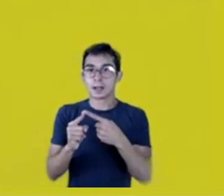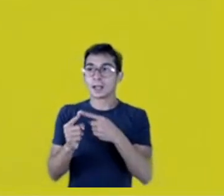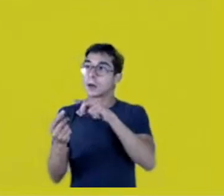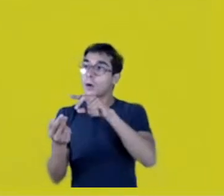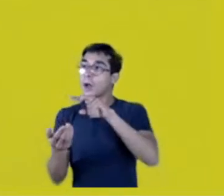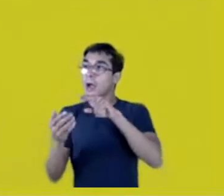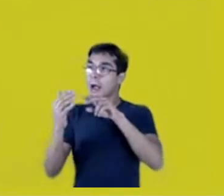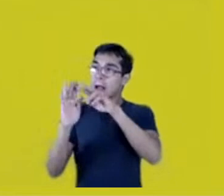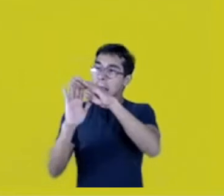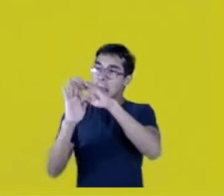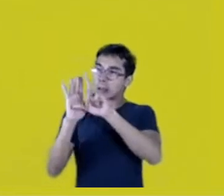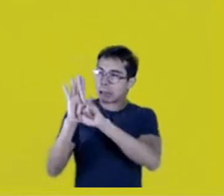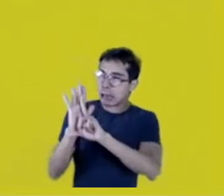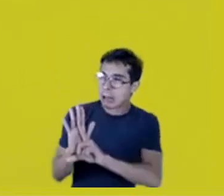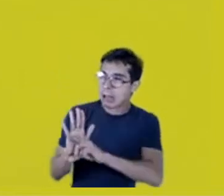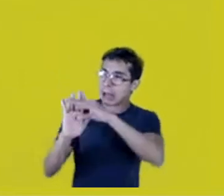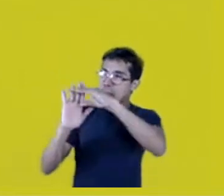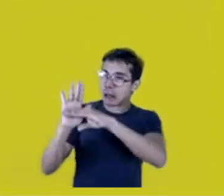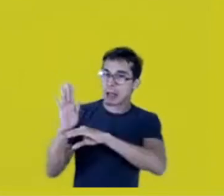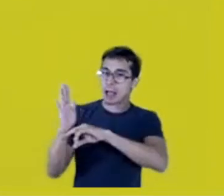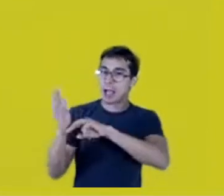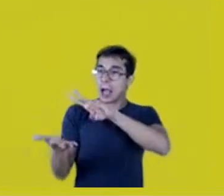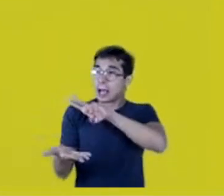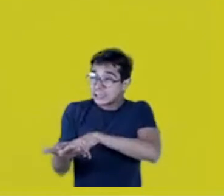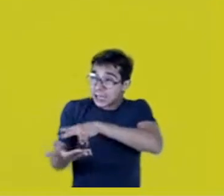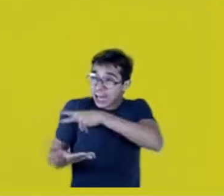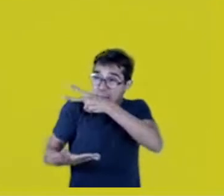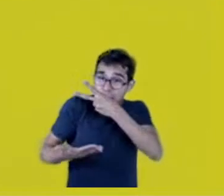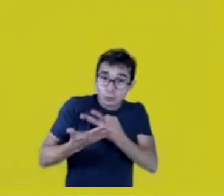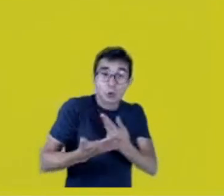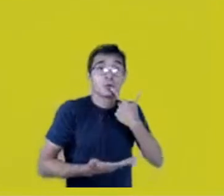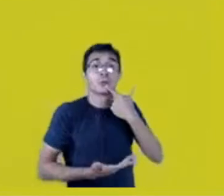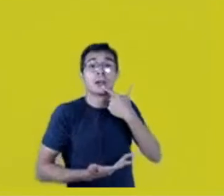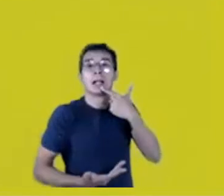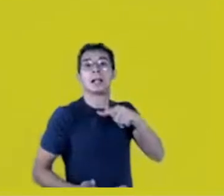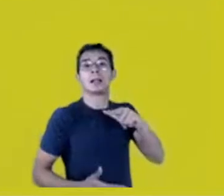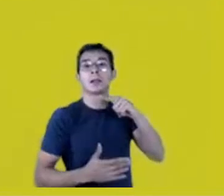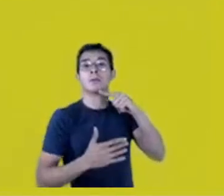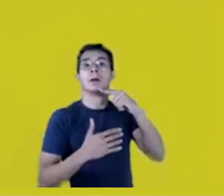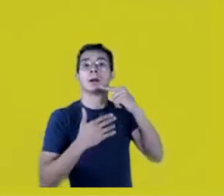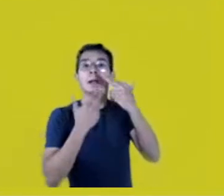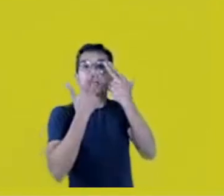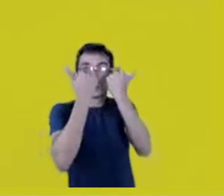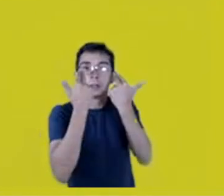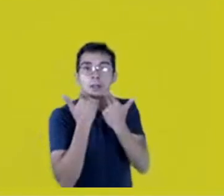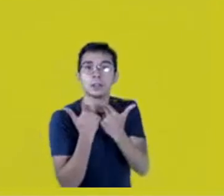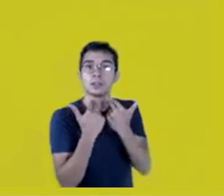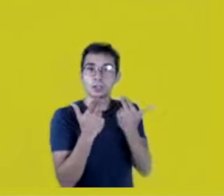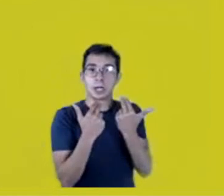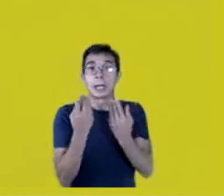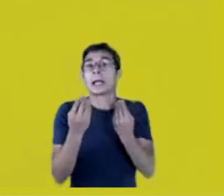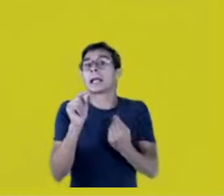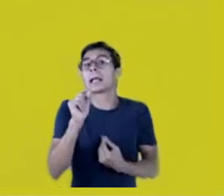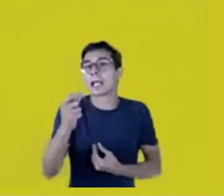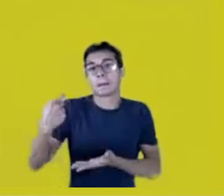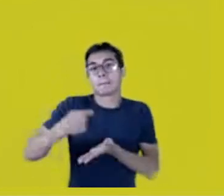I don’t know whose neck I’m gonna wring, whether the UN’ll pay for it, or UNESCO, or FUNAI itself, because now the military have taken over,